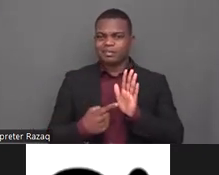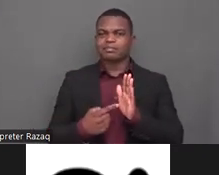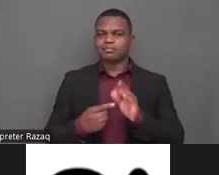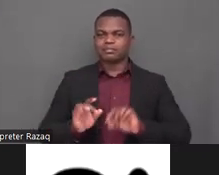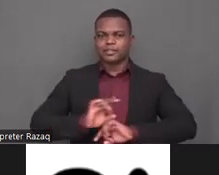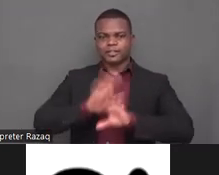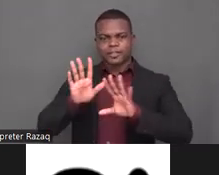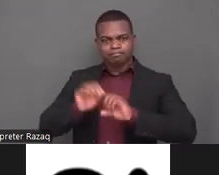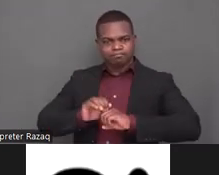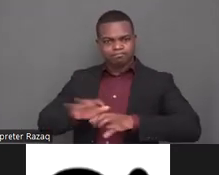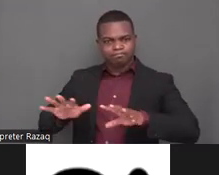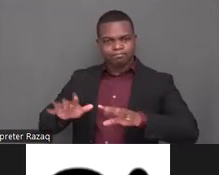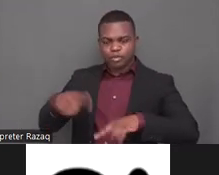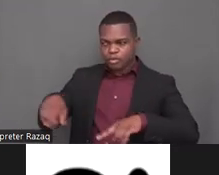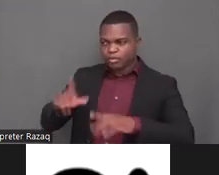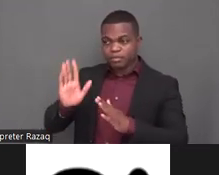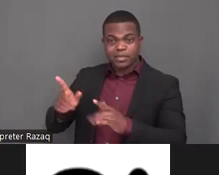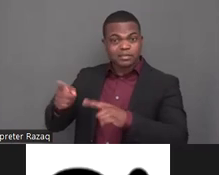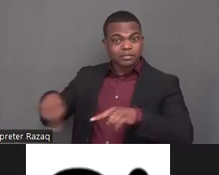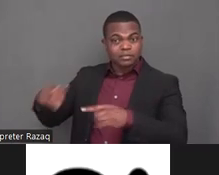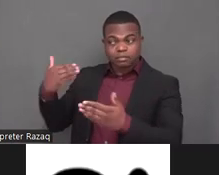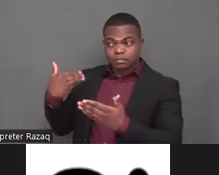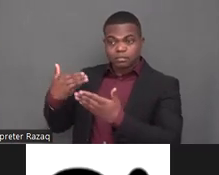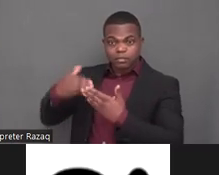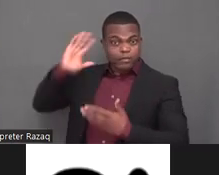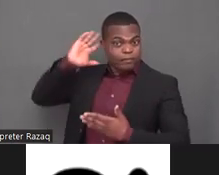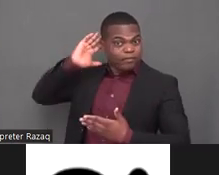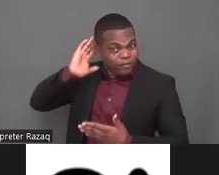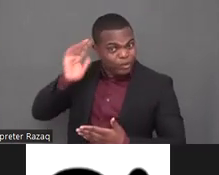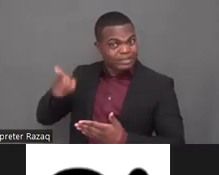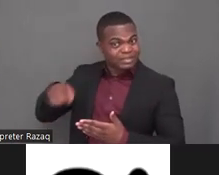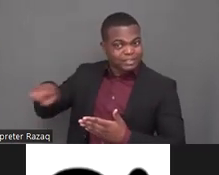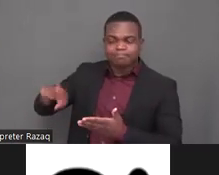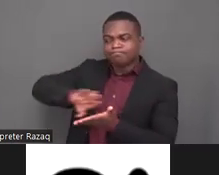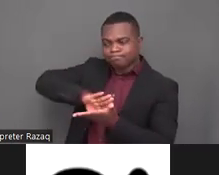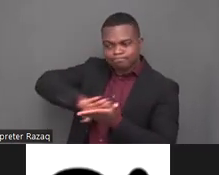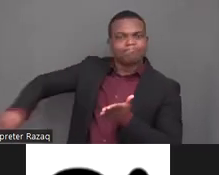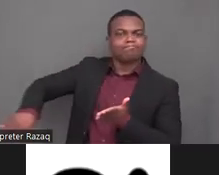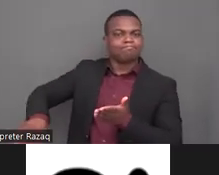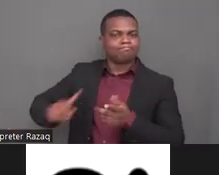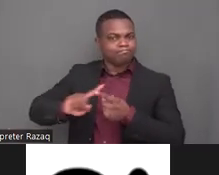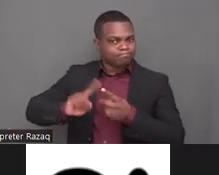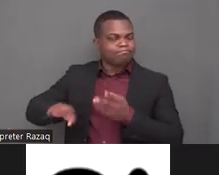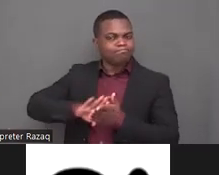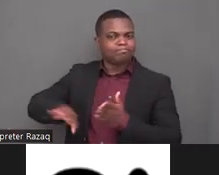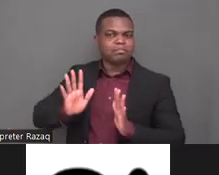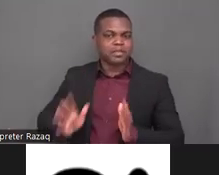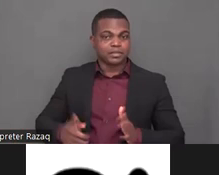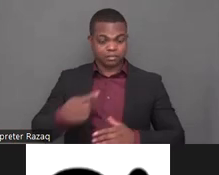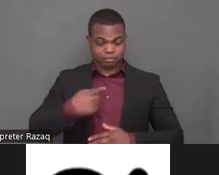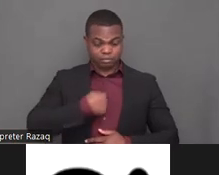i am myself a survivor of institutionalization and take it very much to heart that right now